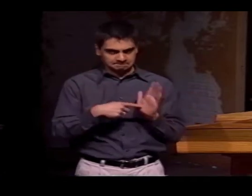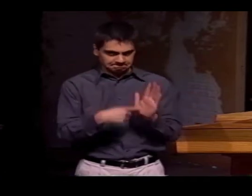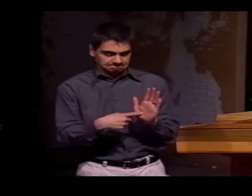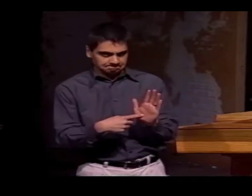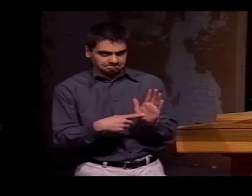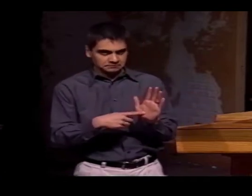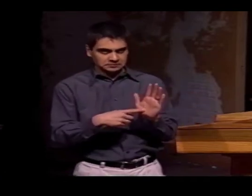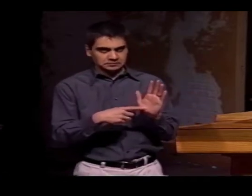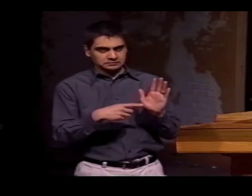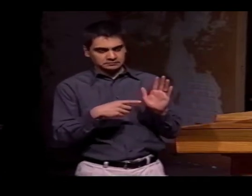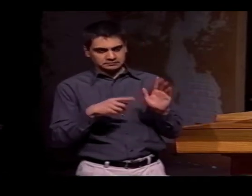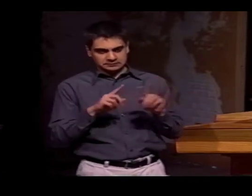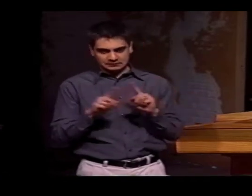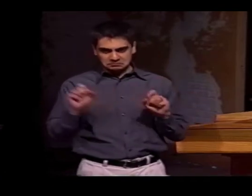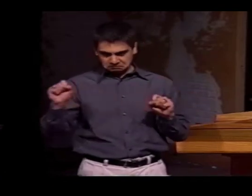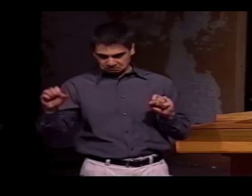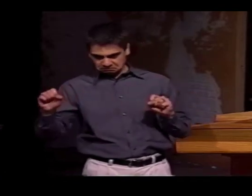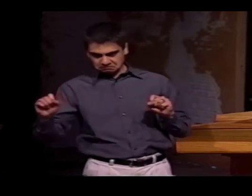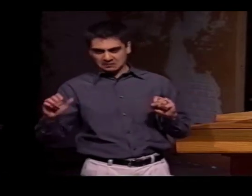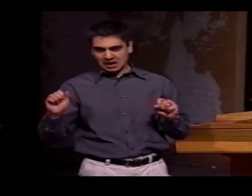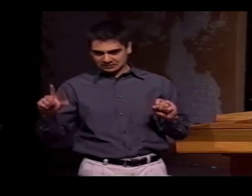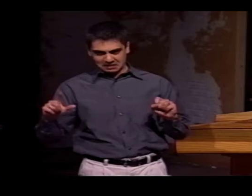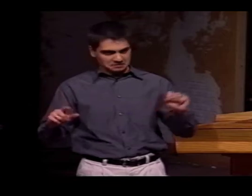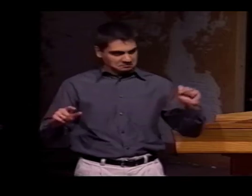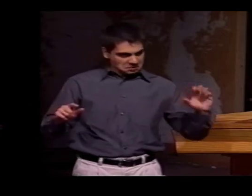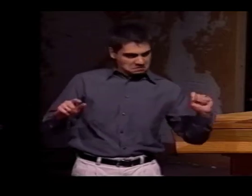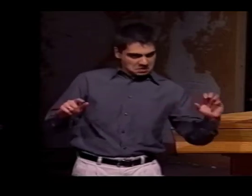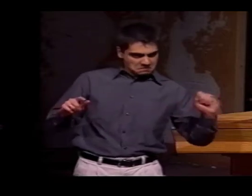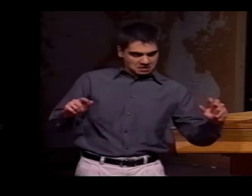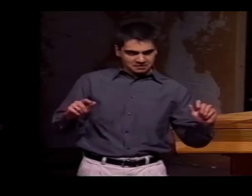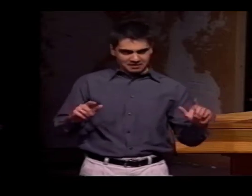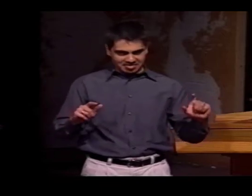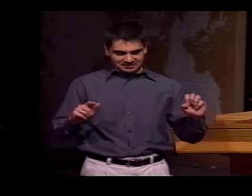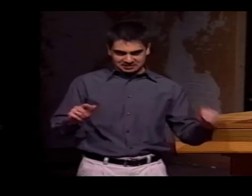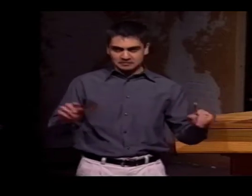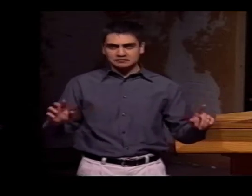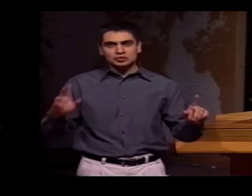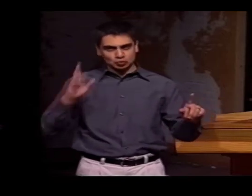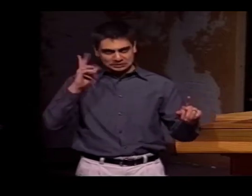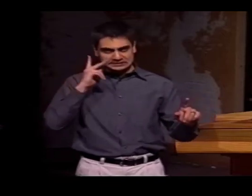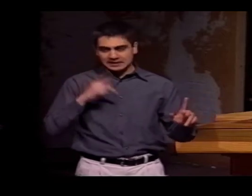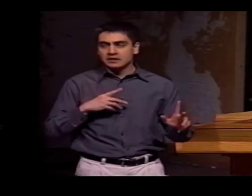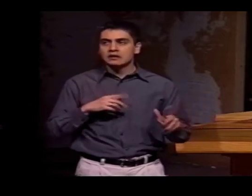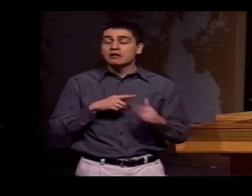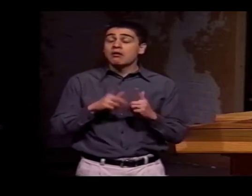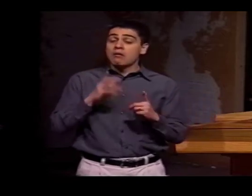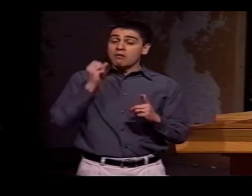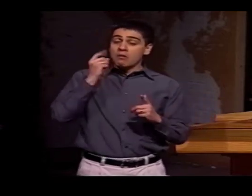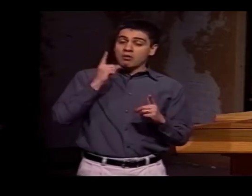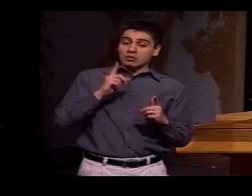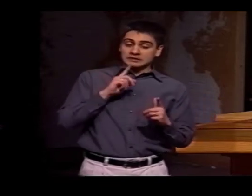AND I'LL GIVE YOU EXAMPLES OF THESE AS WE GO THROUGH IT, AND I CAN GO THROUGH AND SHOW YOU THE DIFFERENCES.